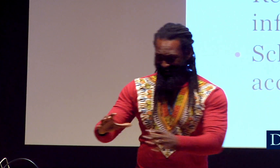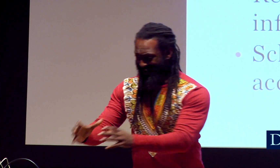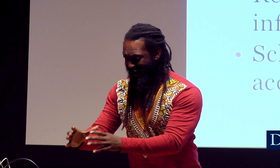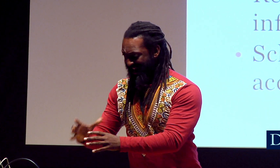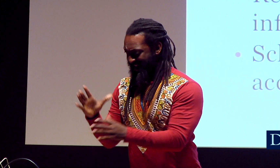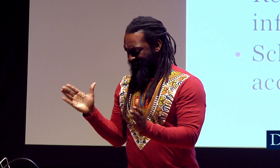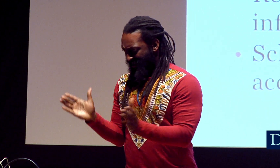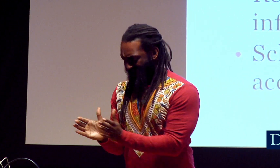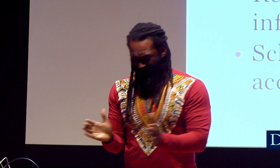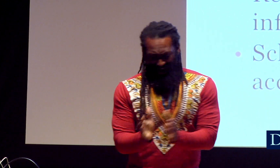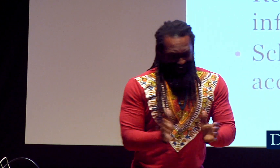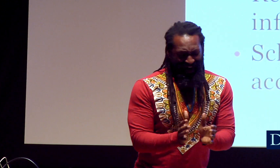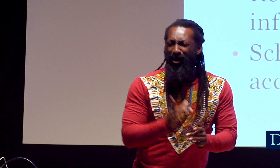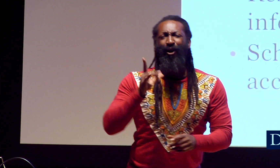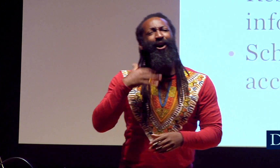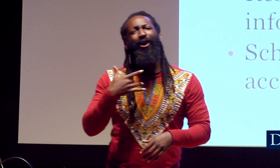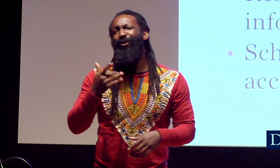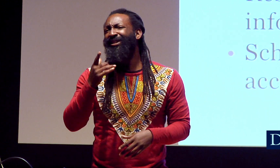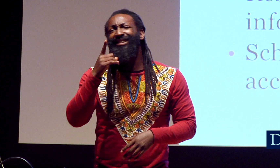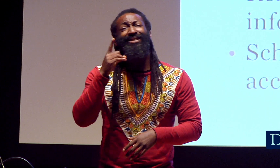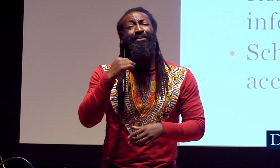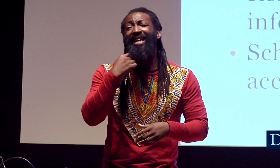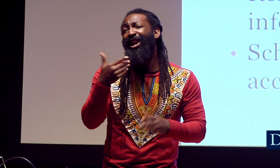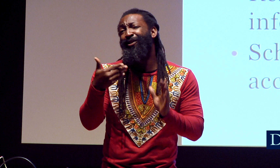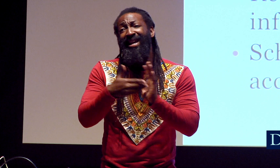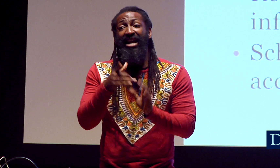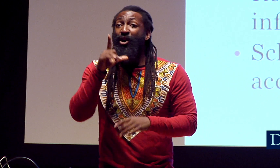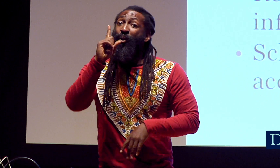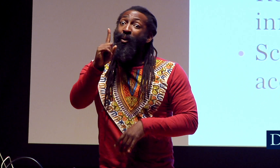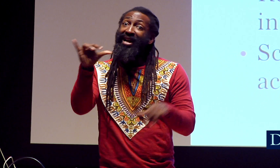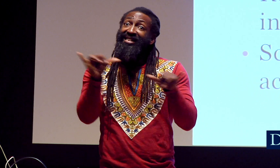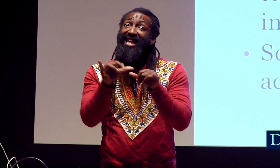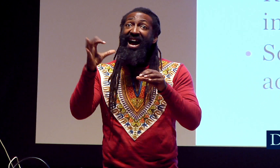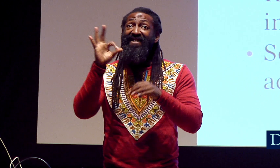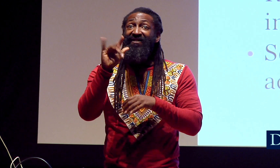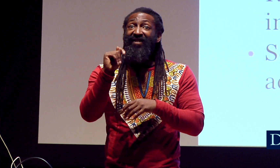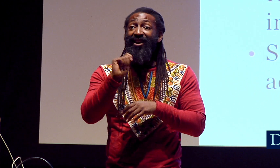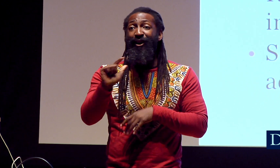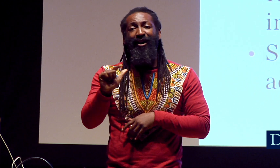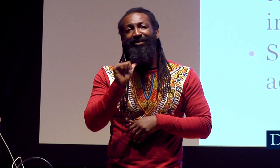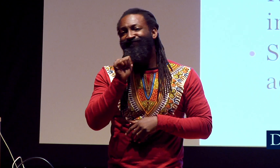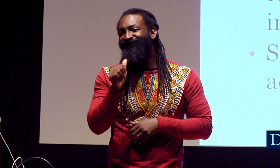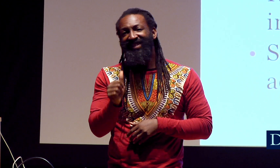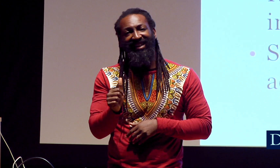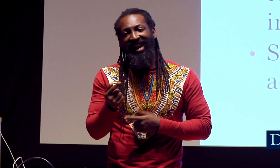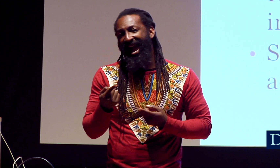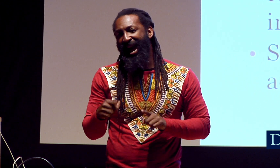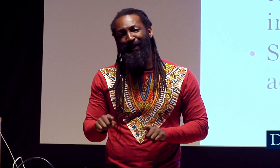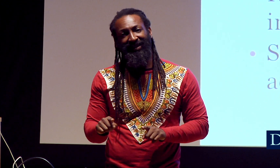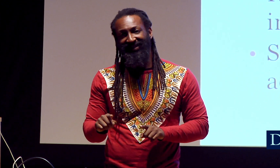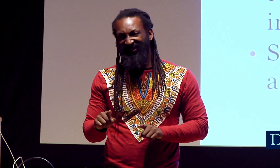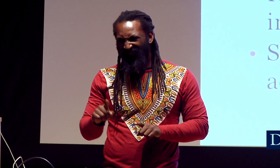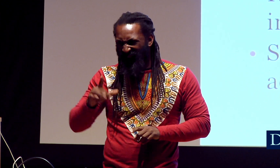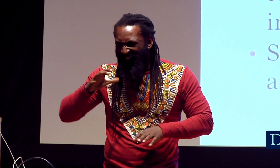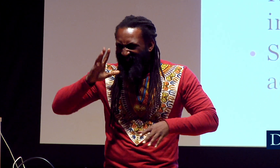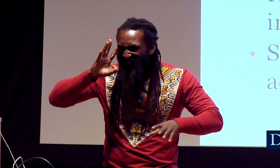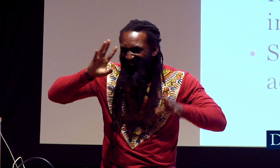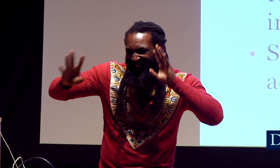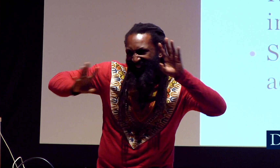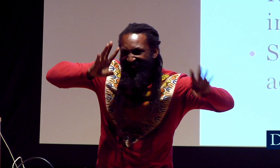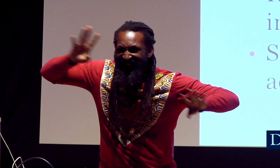So when they want to compartmentalize us and to limit us to boxes, we have to help them understand that the fact is, it’s not one size fits all.